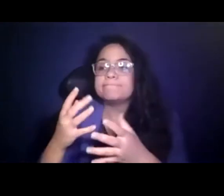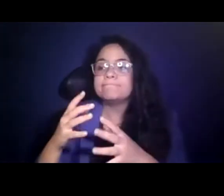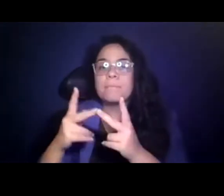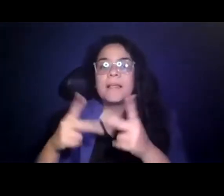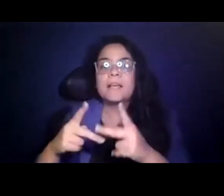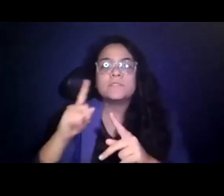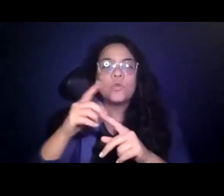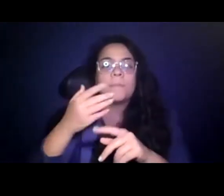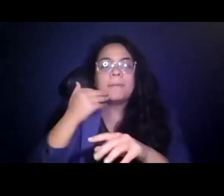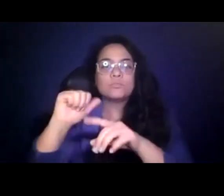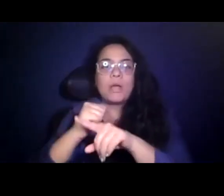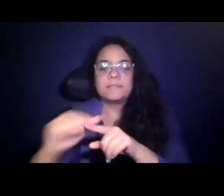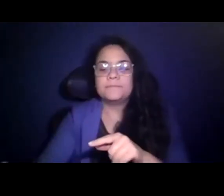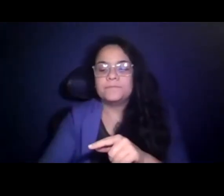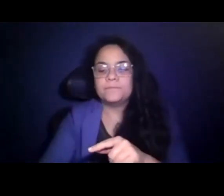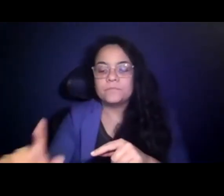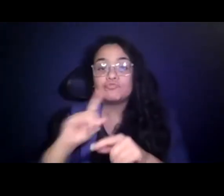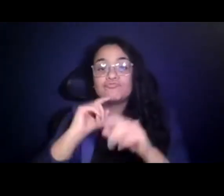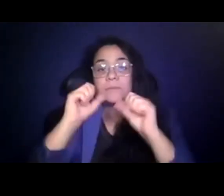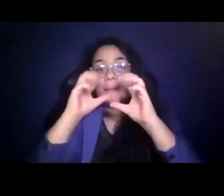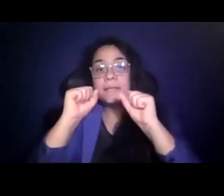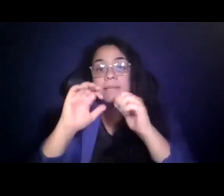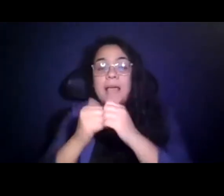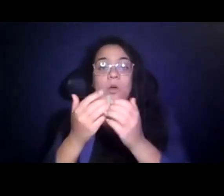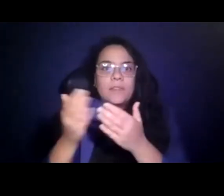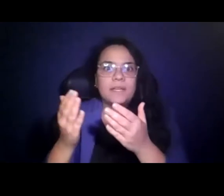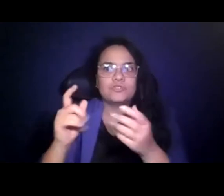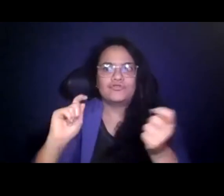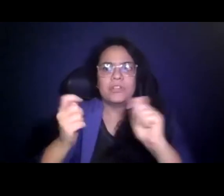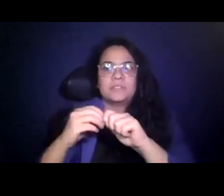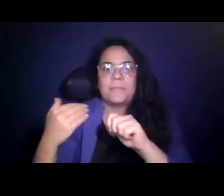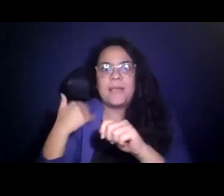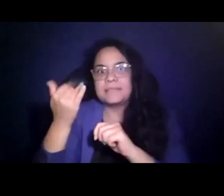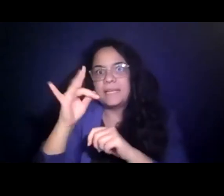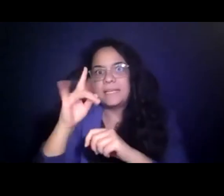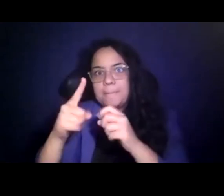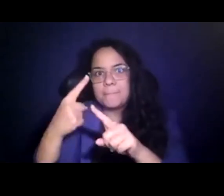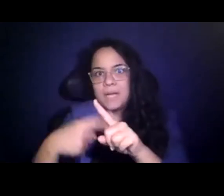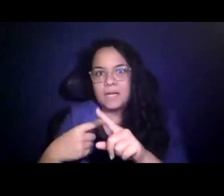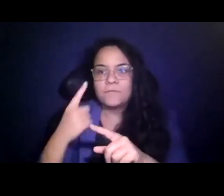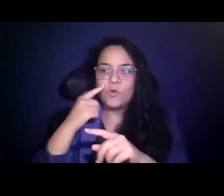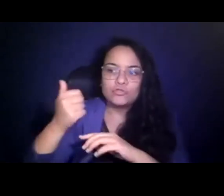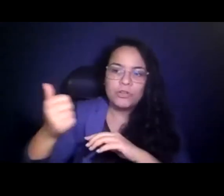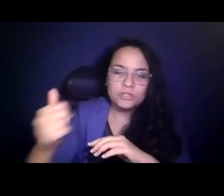15:20:12 It's amazing how dynamically things have changed in the last 18 months for transit